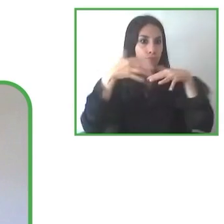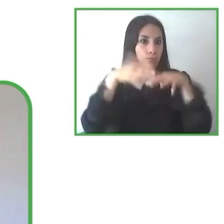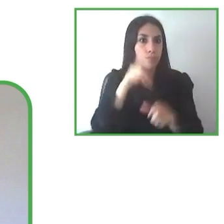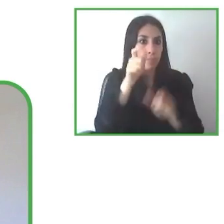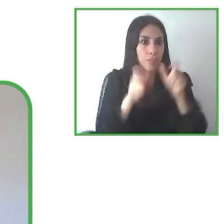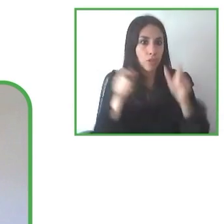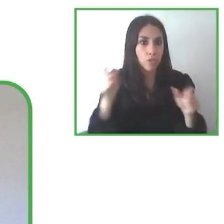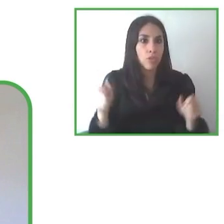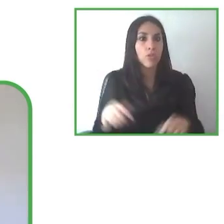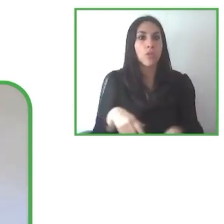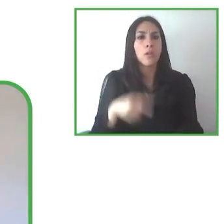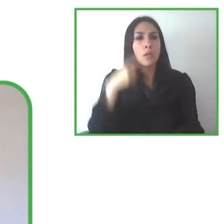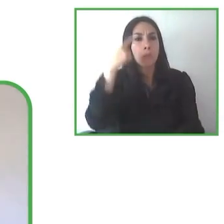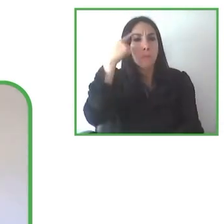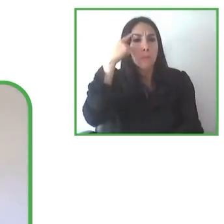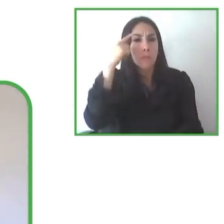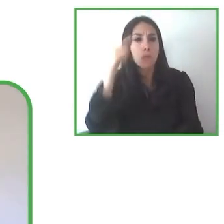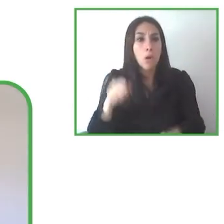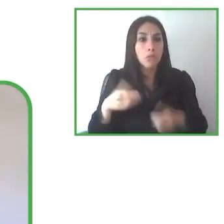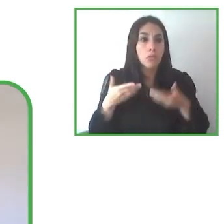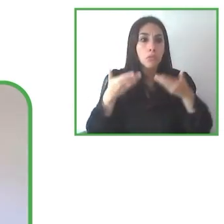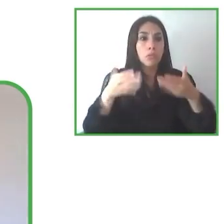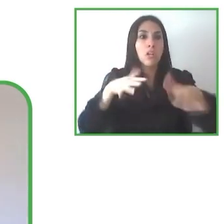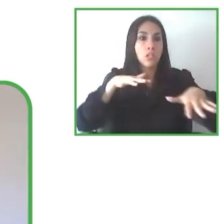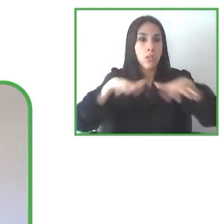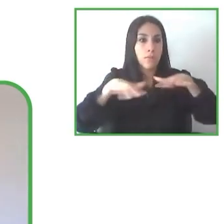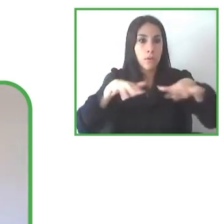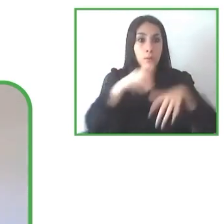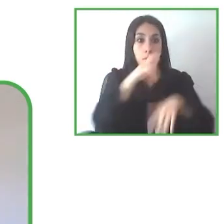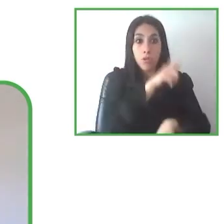and that is to offer for the good, for the benefit